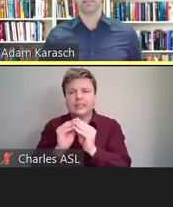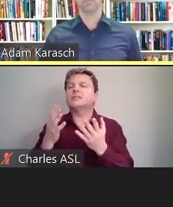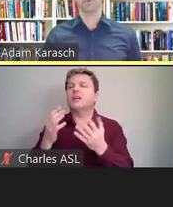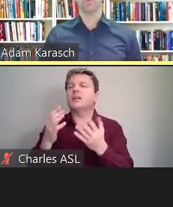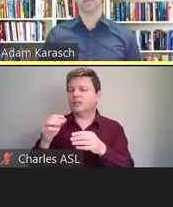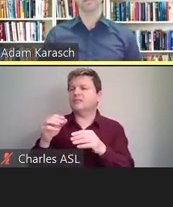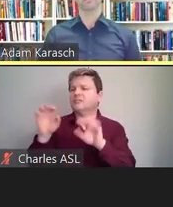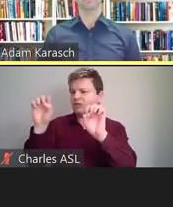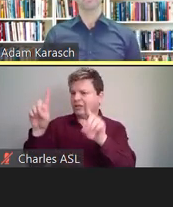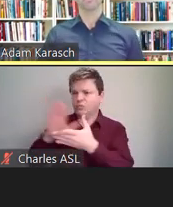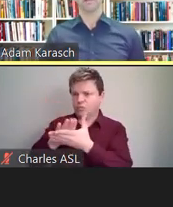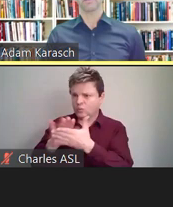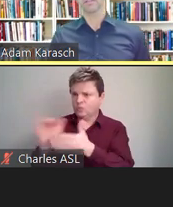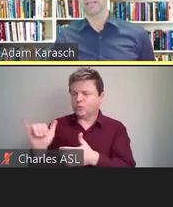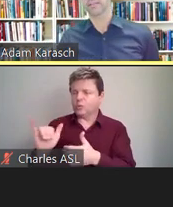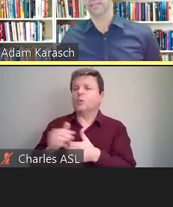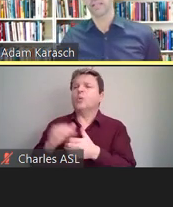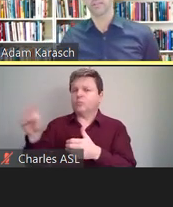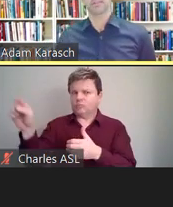that we work in throughout the United States